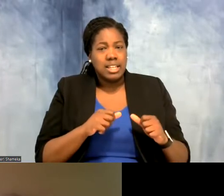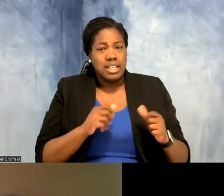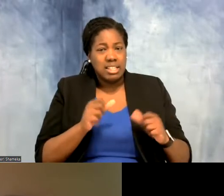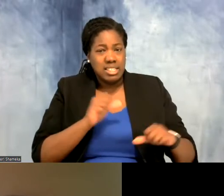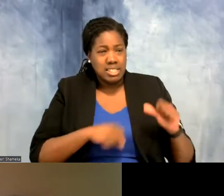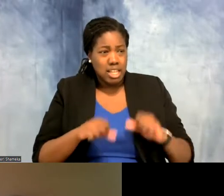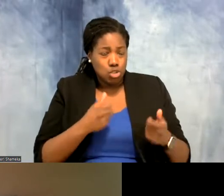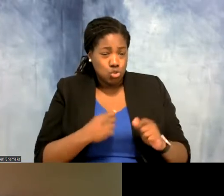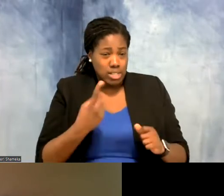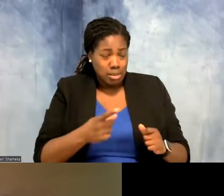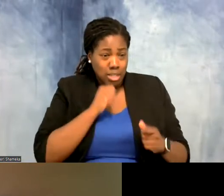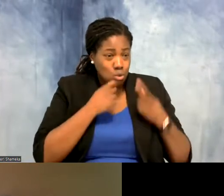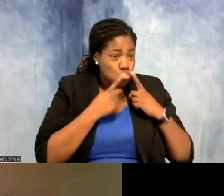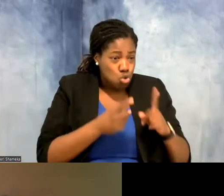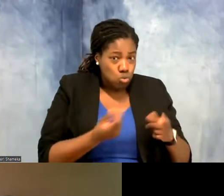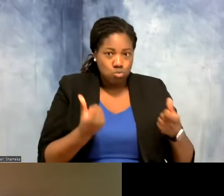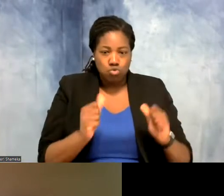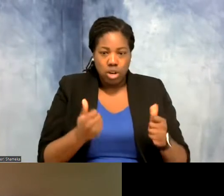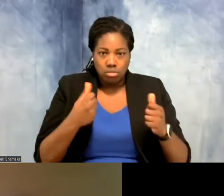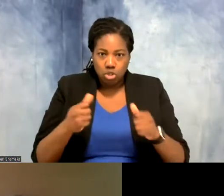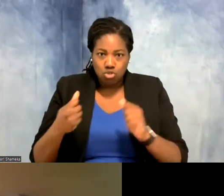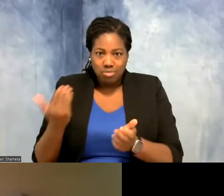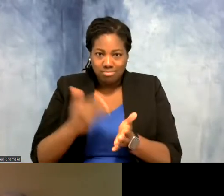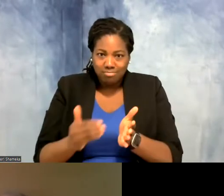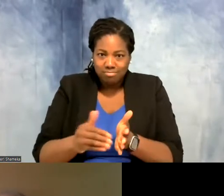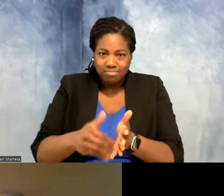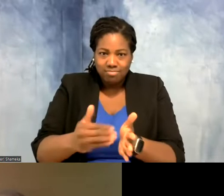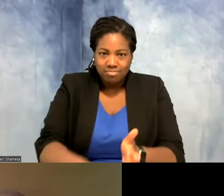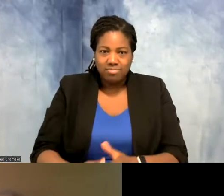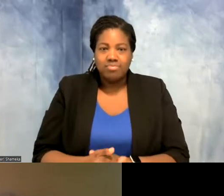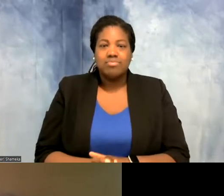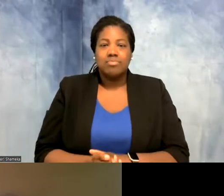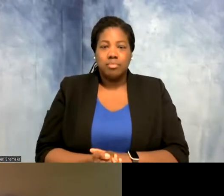work, and you try something again, and you learn as you go. So that would be my advice, maybe notice